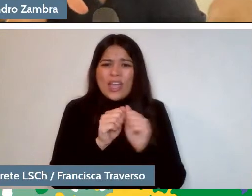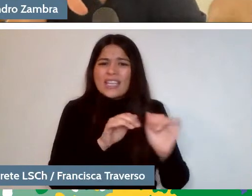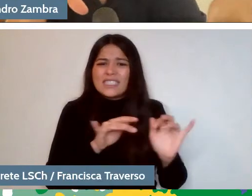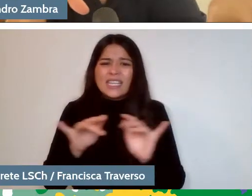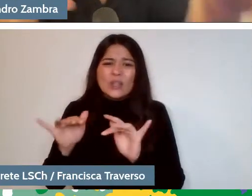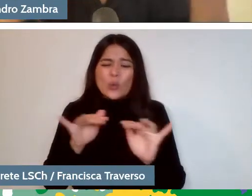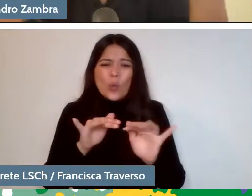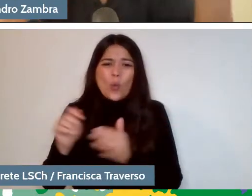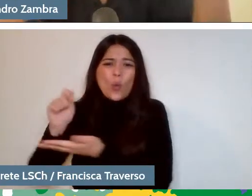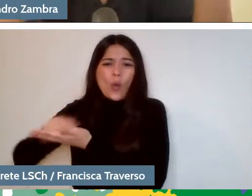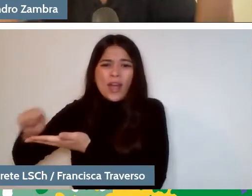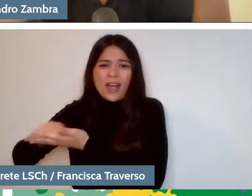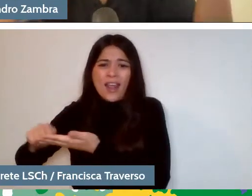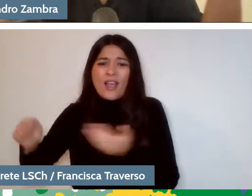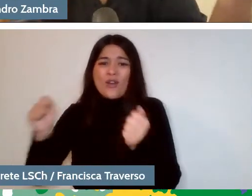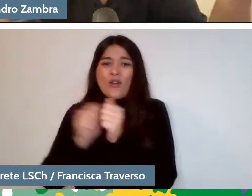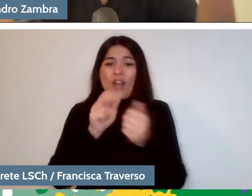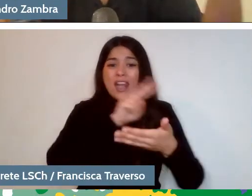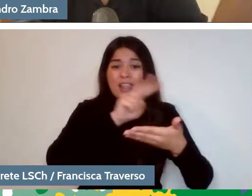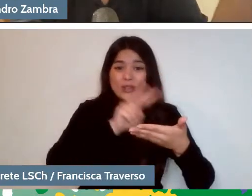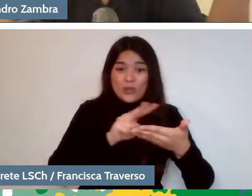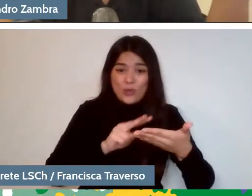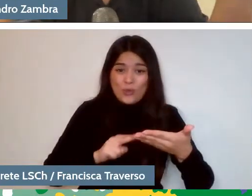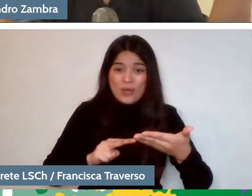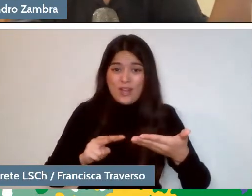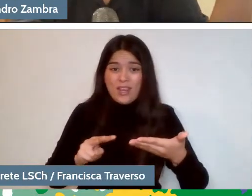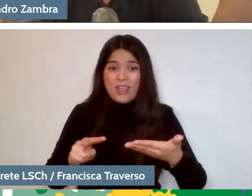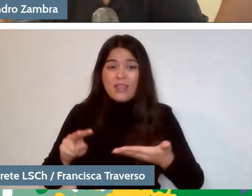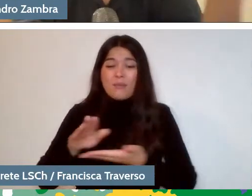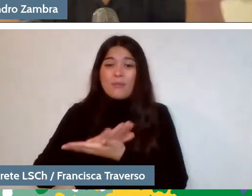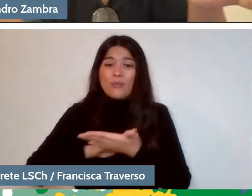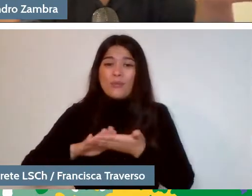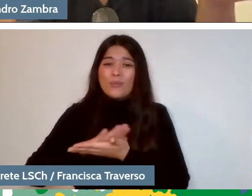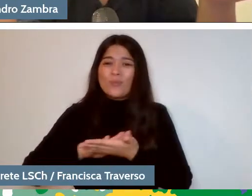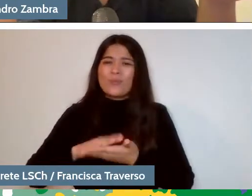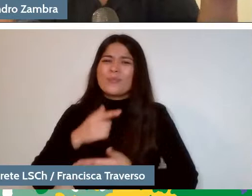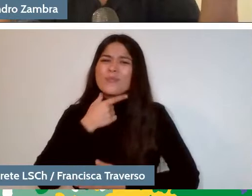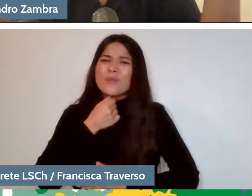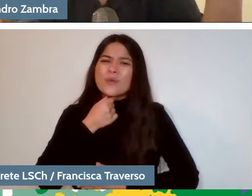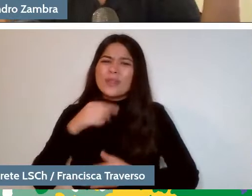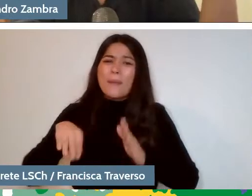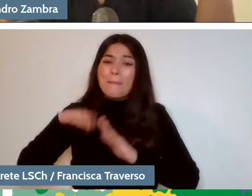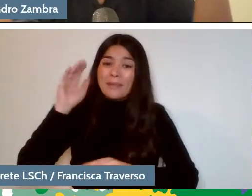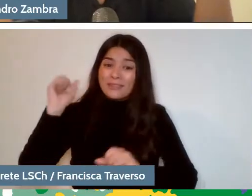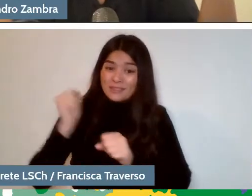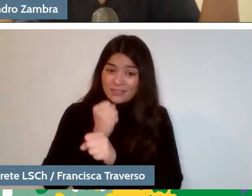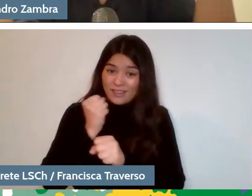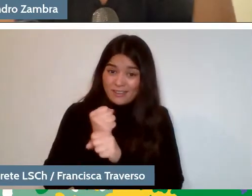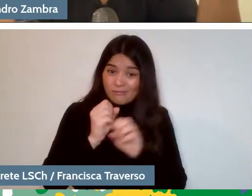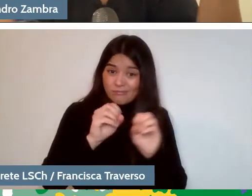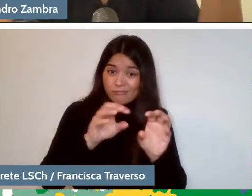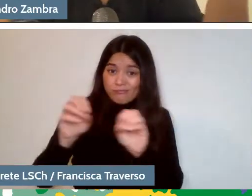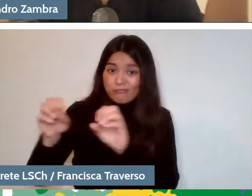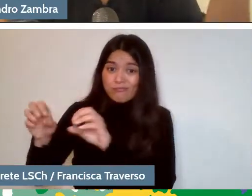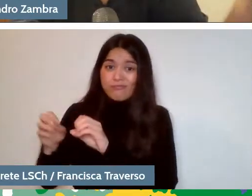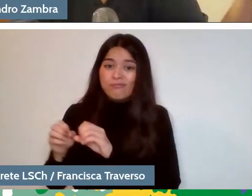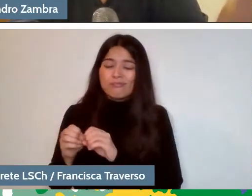I mean, for example, the exercise that I like the most in the workshops, which is to generate more than...